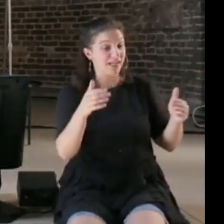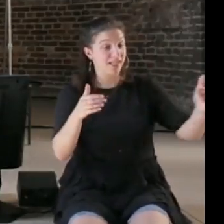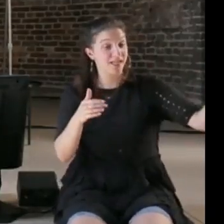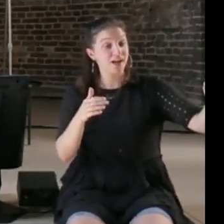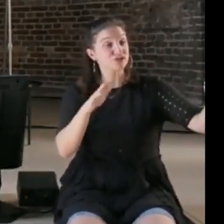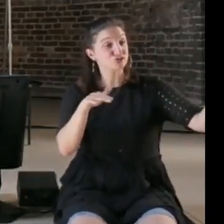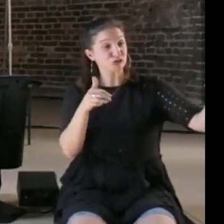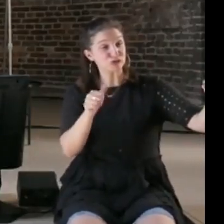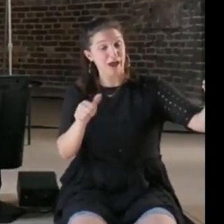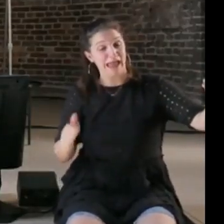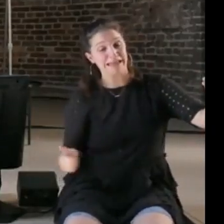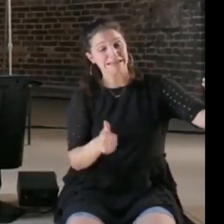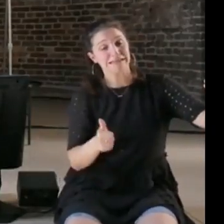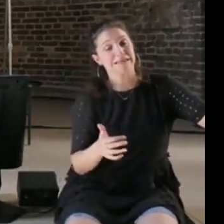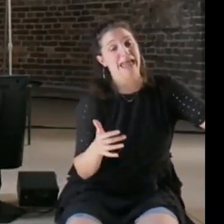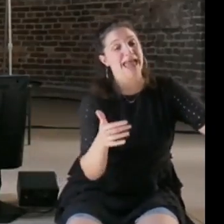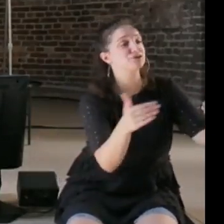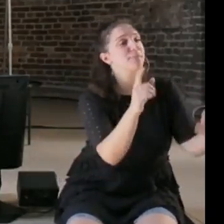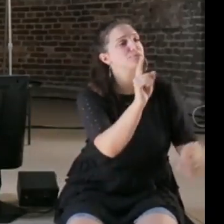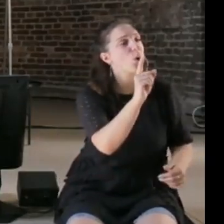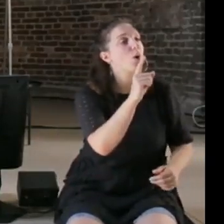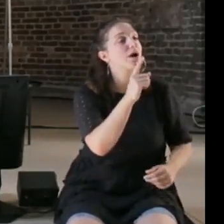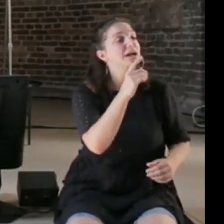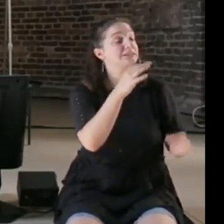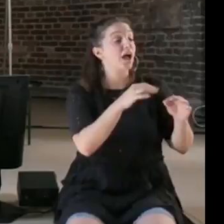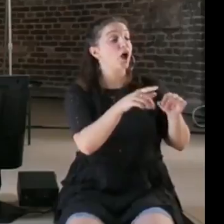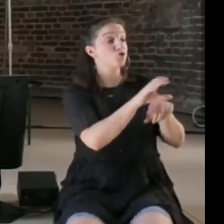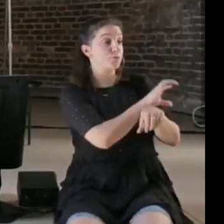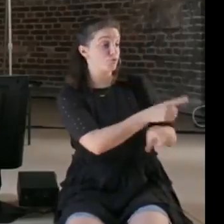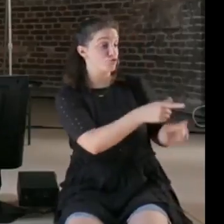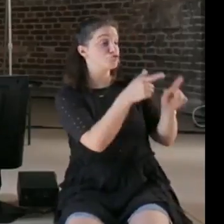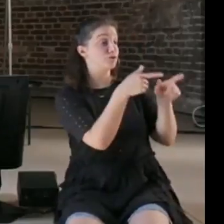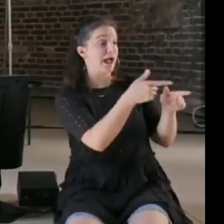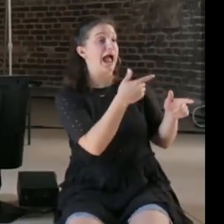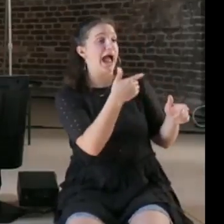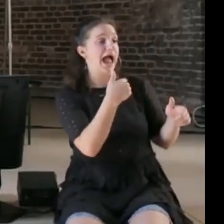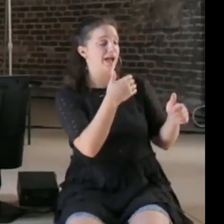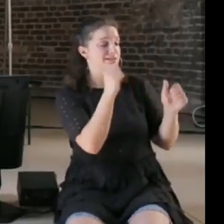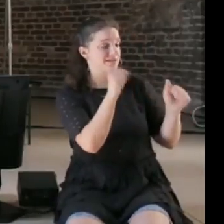the computers are bad at, because then we can really kind of have an added value from